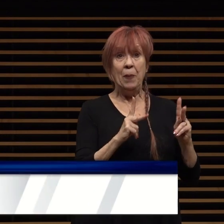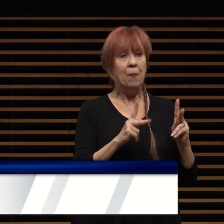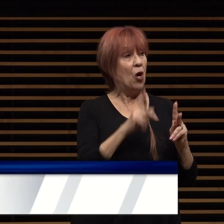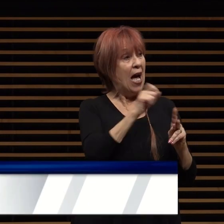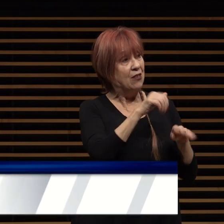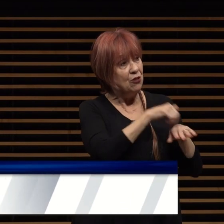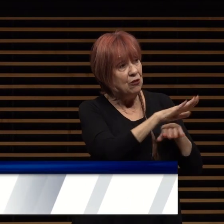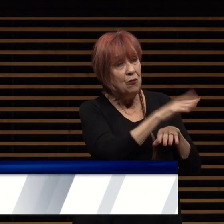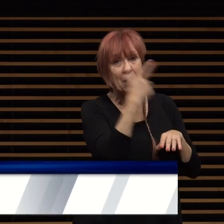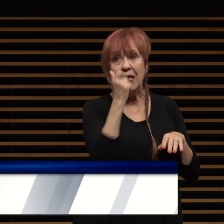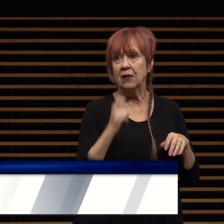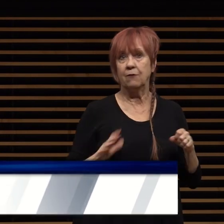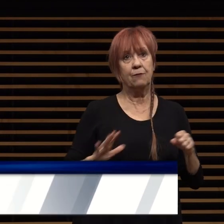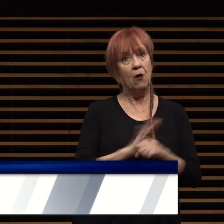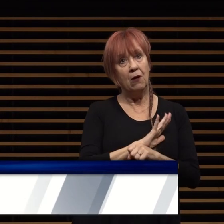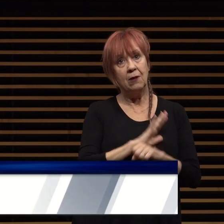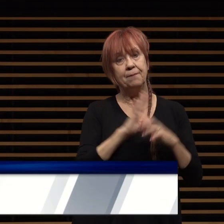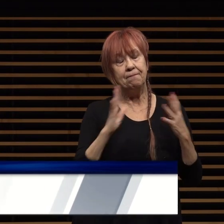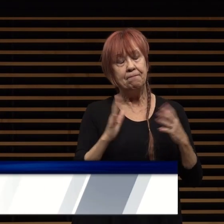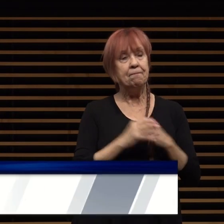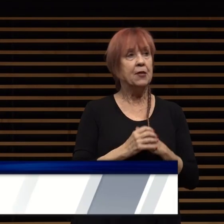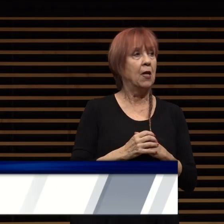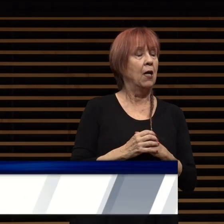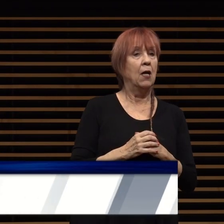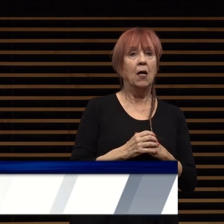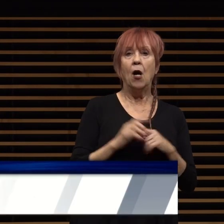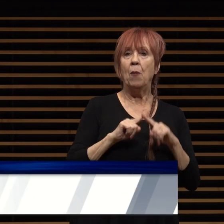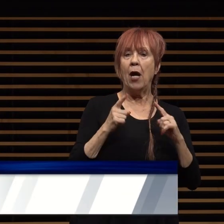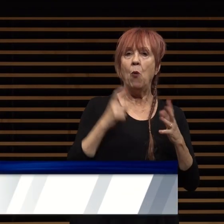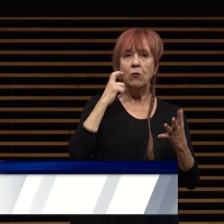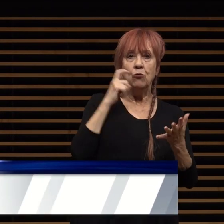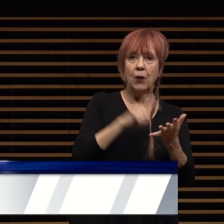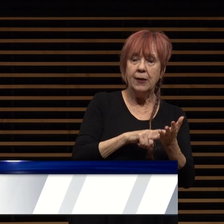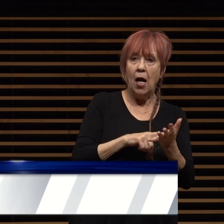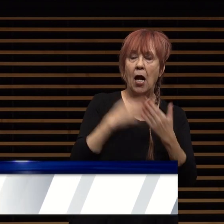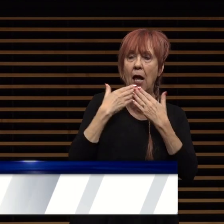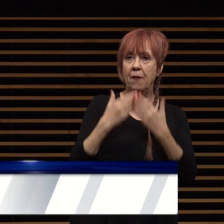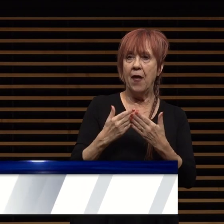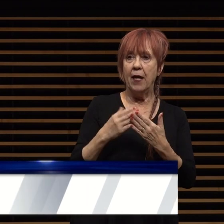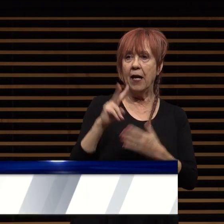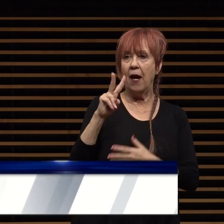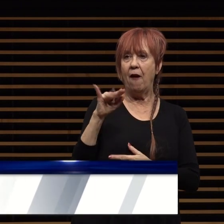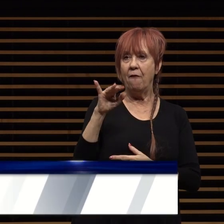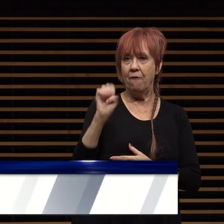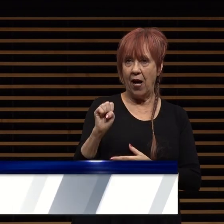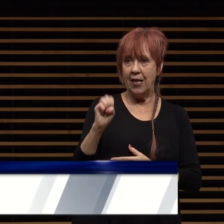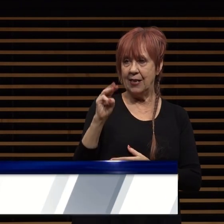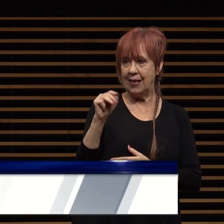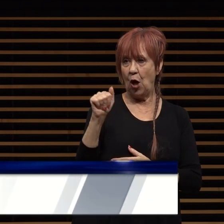issues i want to acknowledge and thank vice the